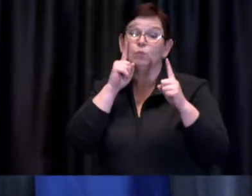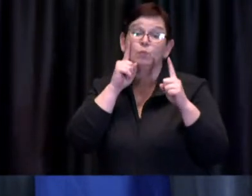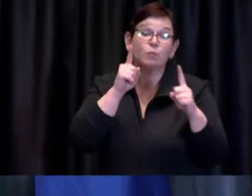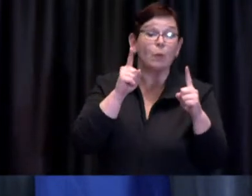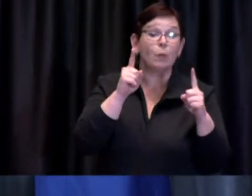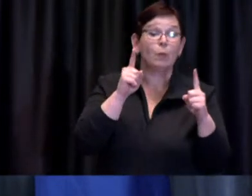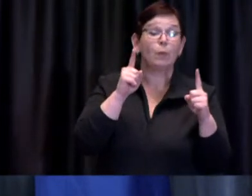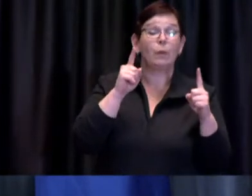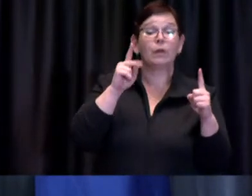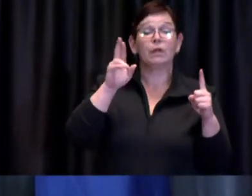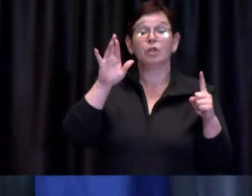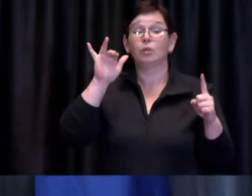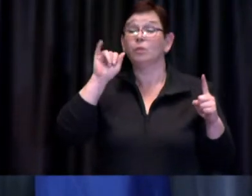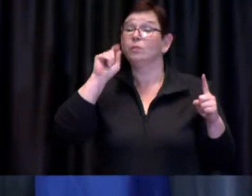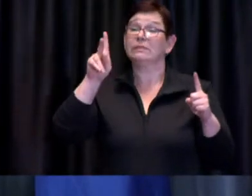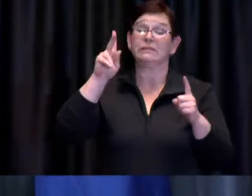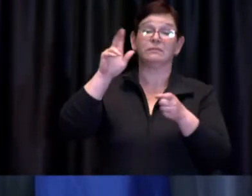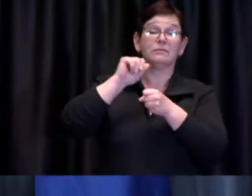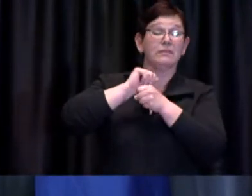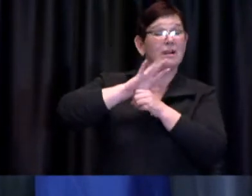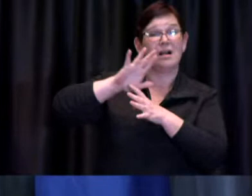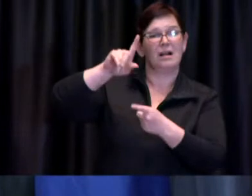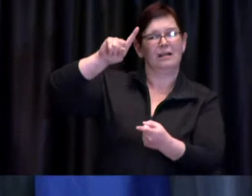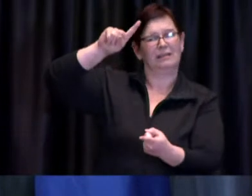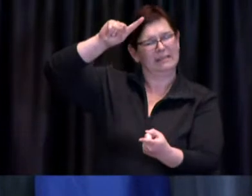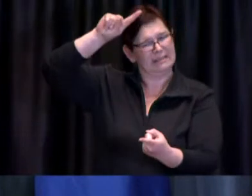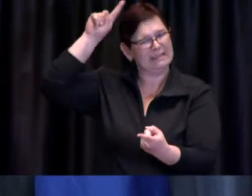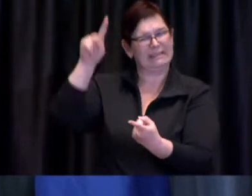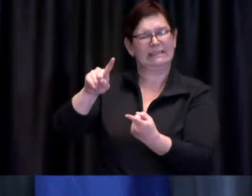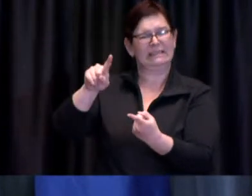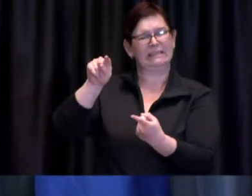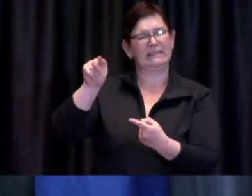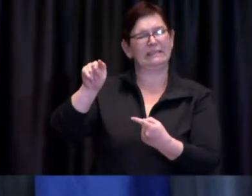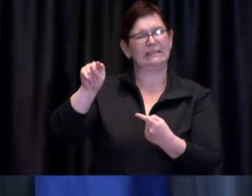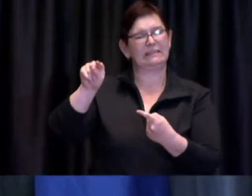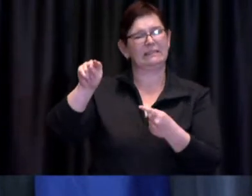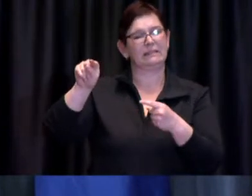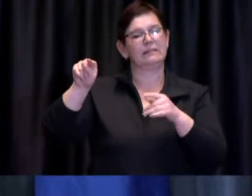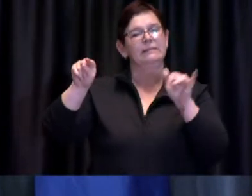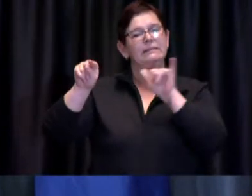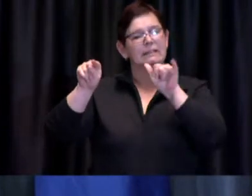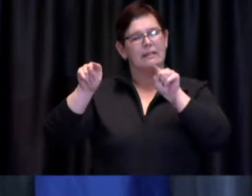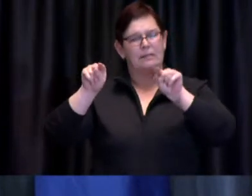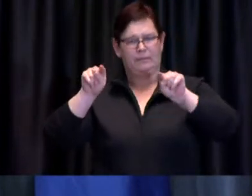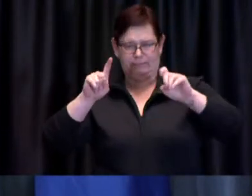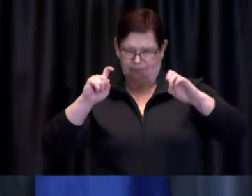with COVID-19 while of course at the same time balancing this with other health risks that are